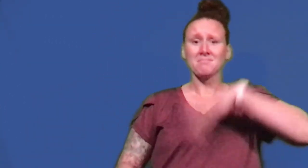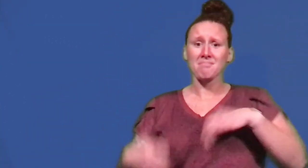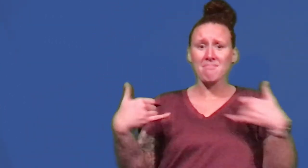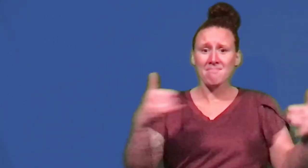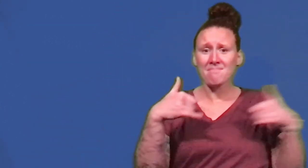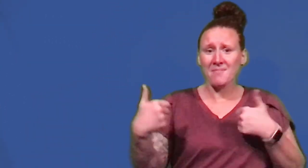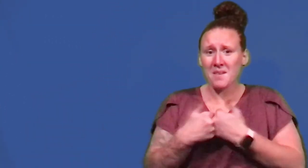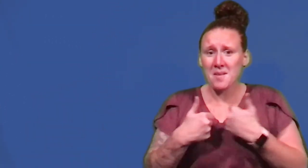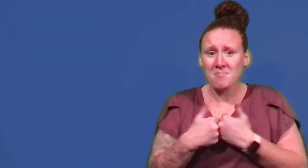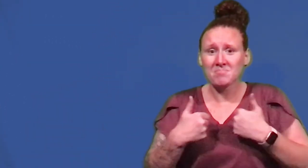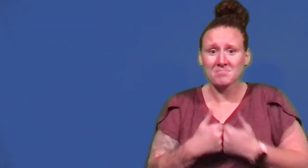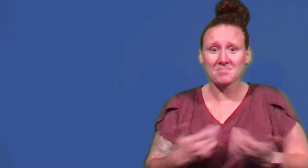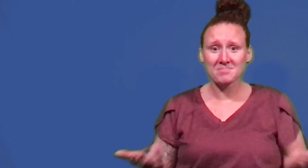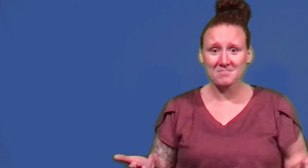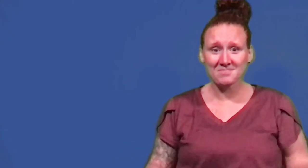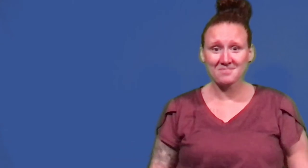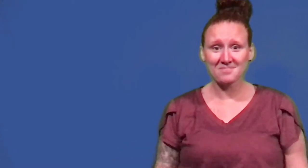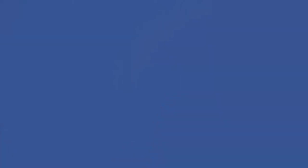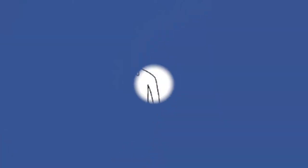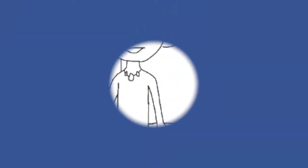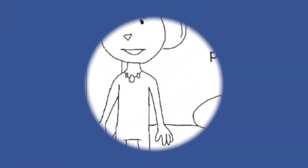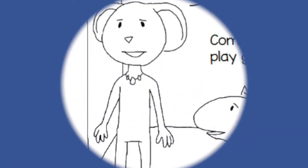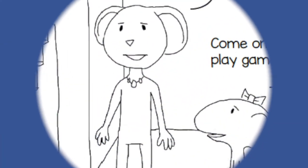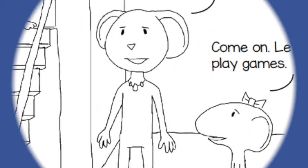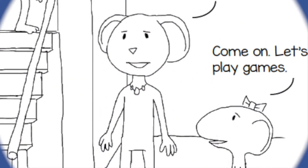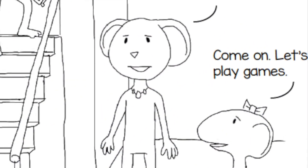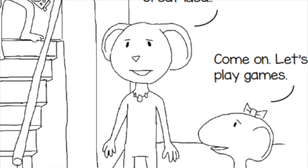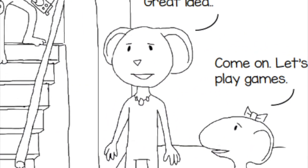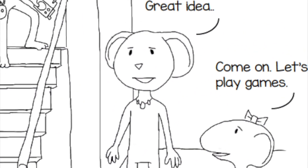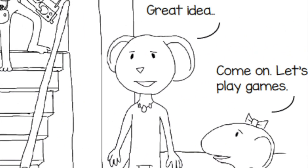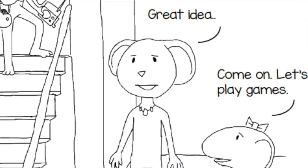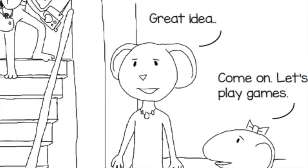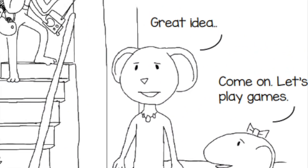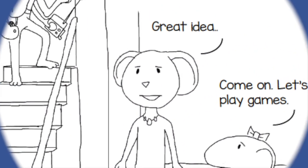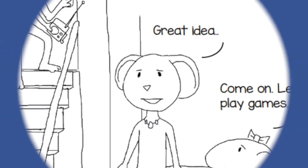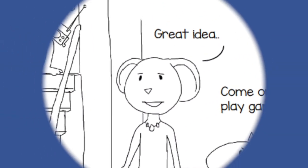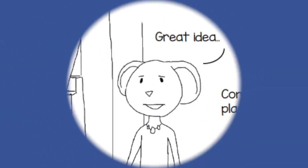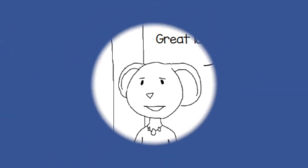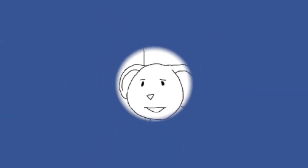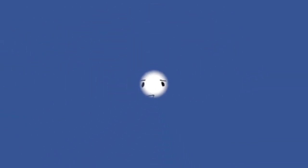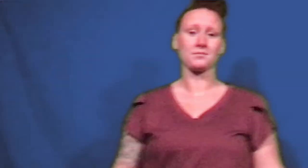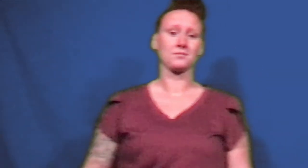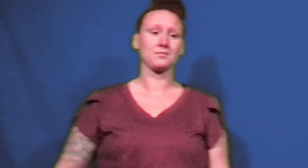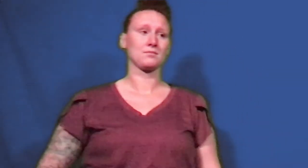Great idea. Come on. Let's play some games.